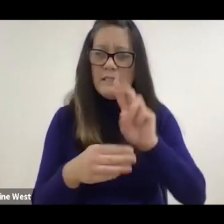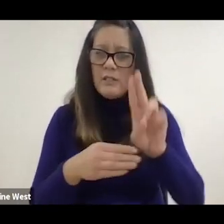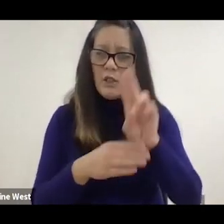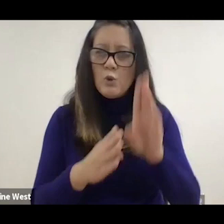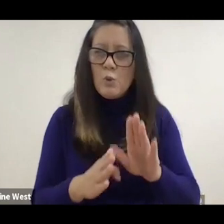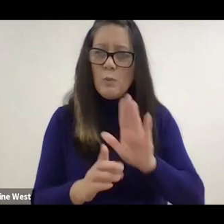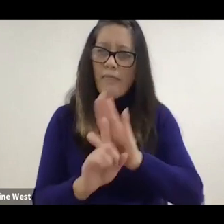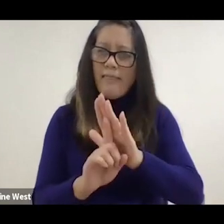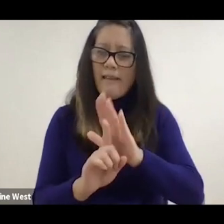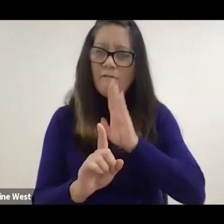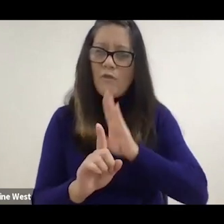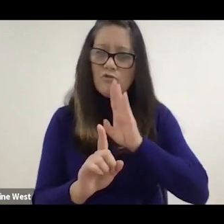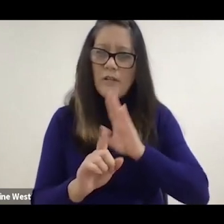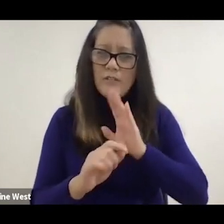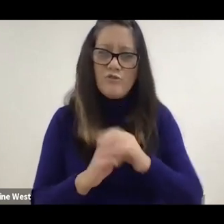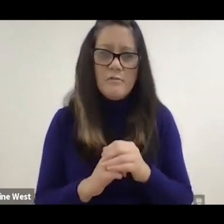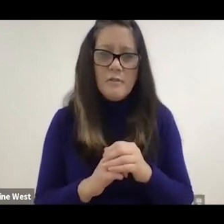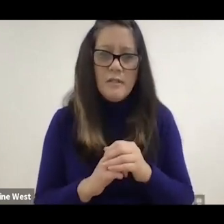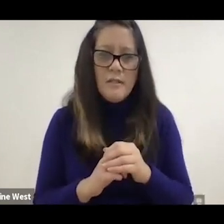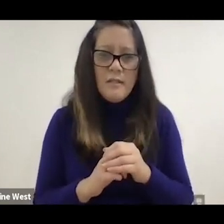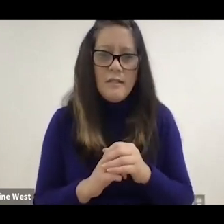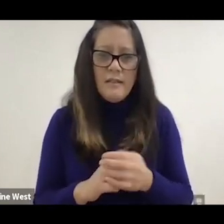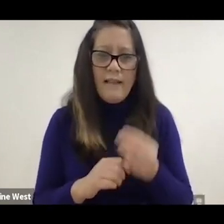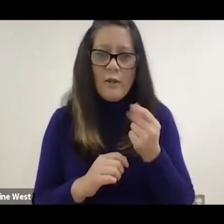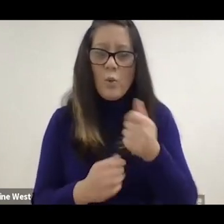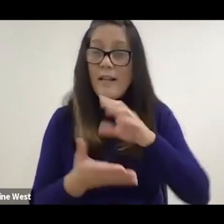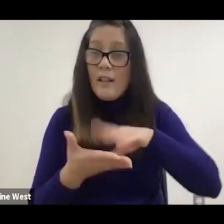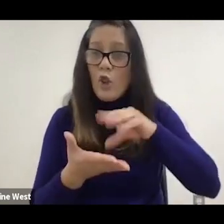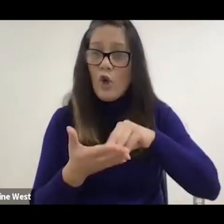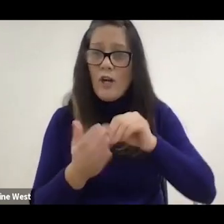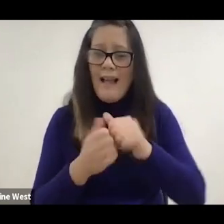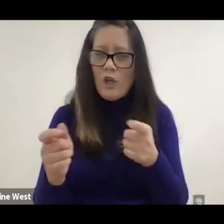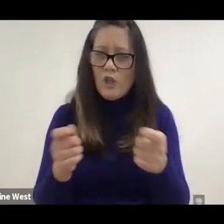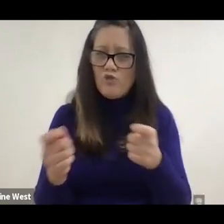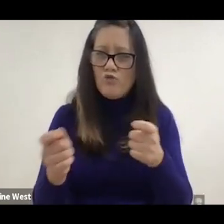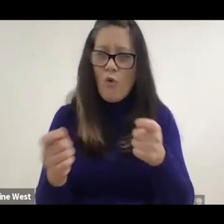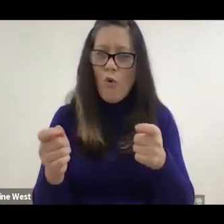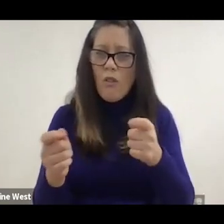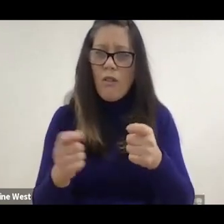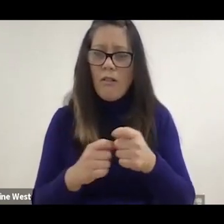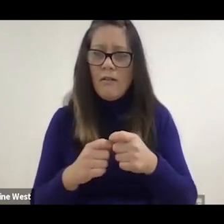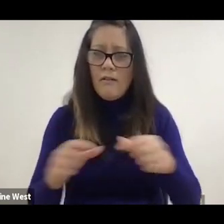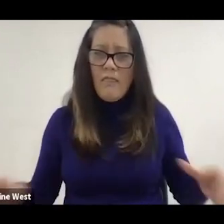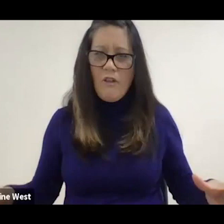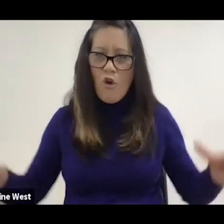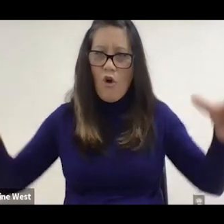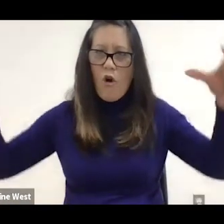so they can quickly learn how to use control the Robot and they can do the task